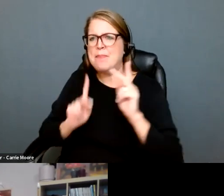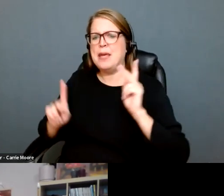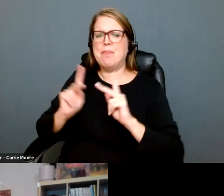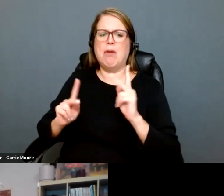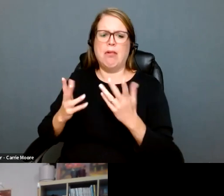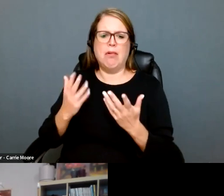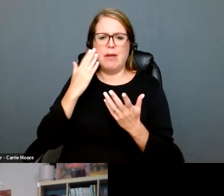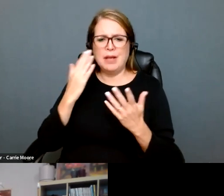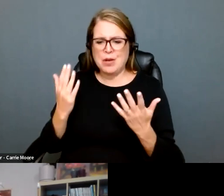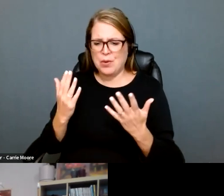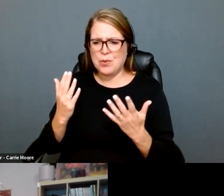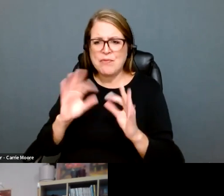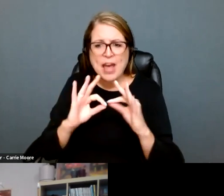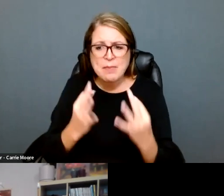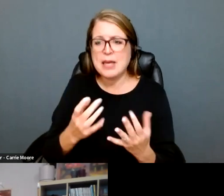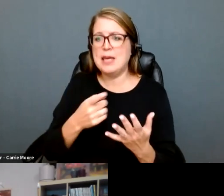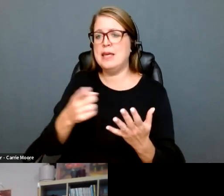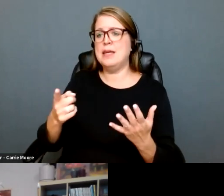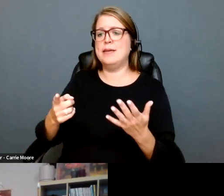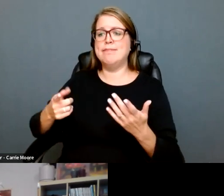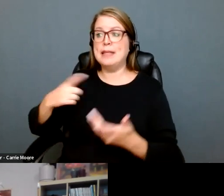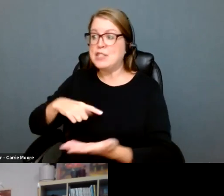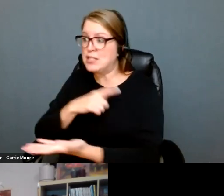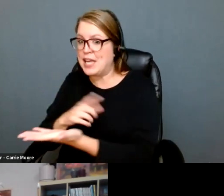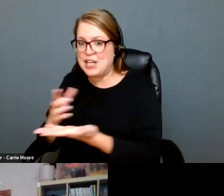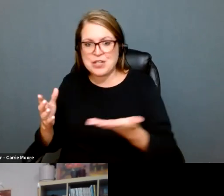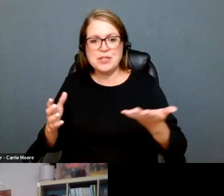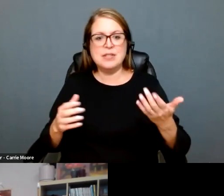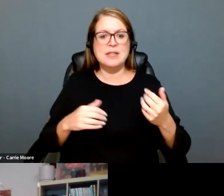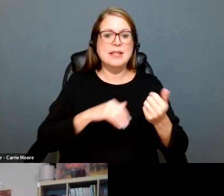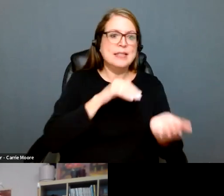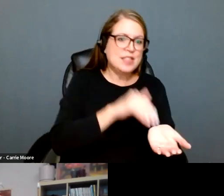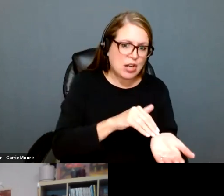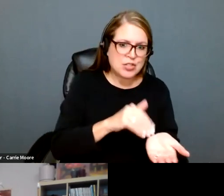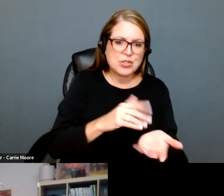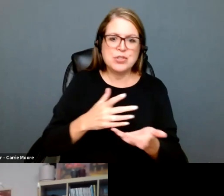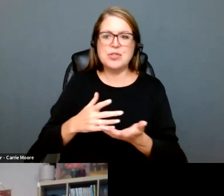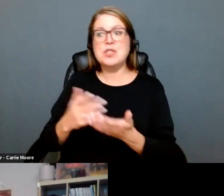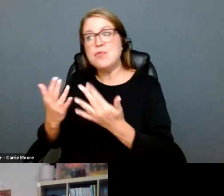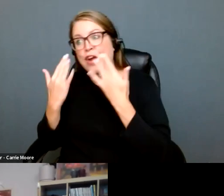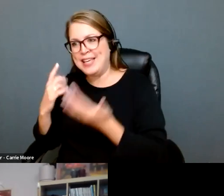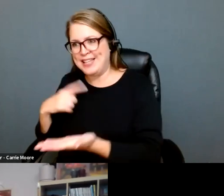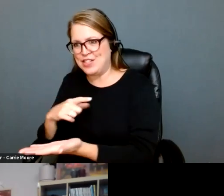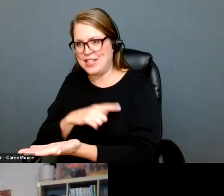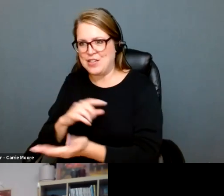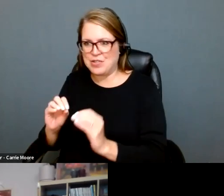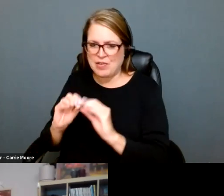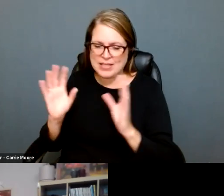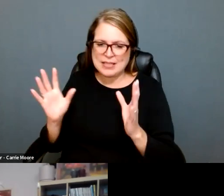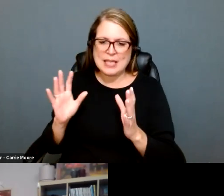together in this fight. We have these Friday morning calls of faith leaders, friendly legislators, family